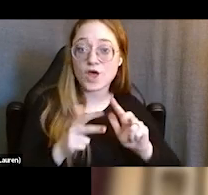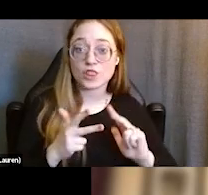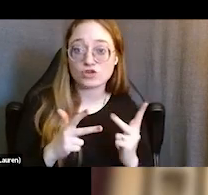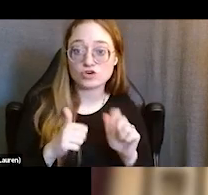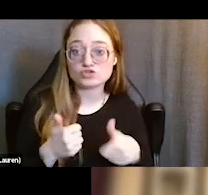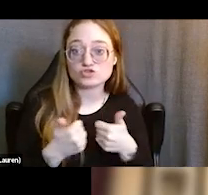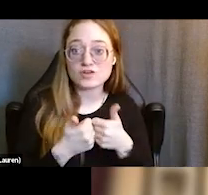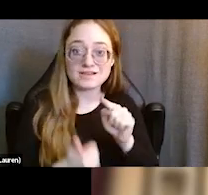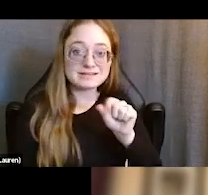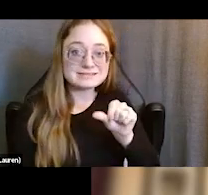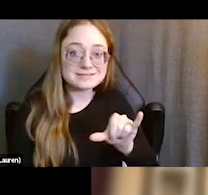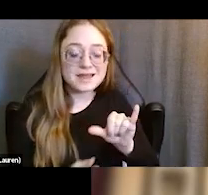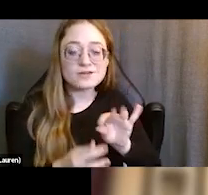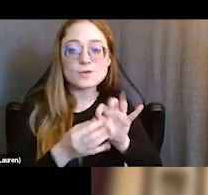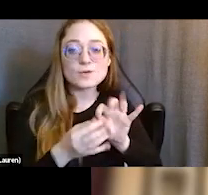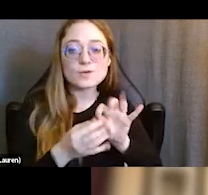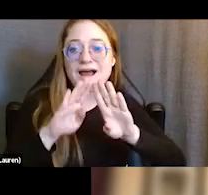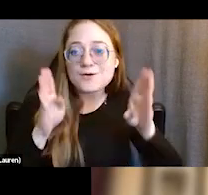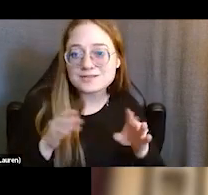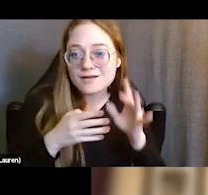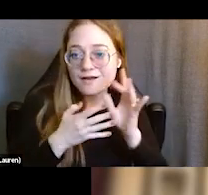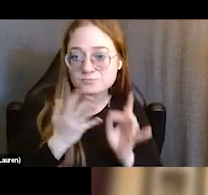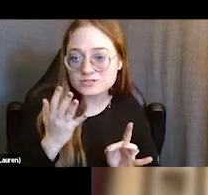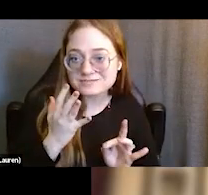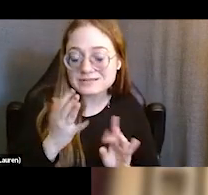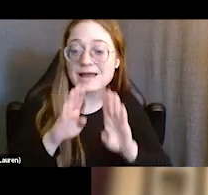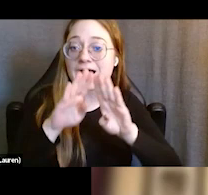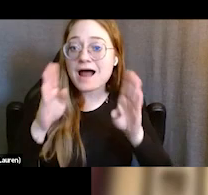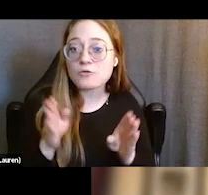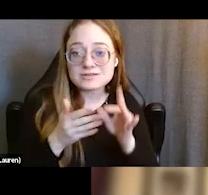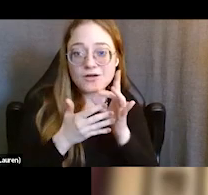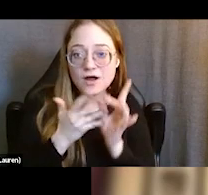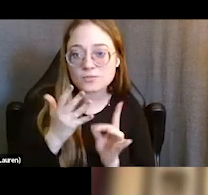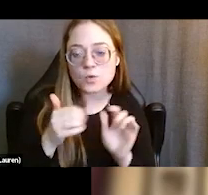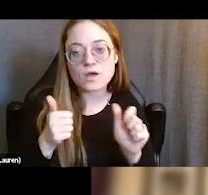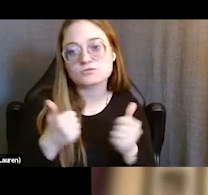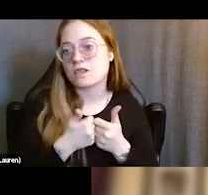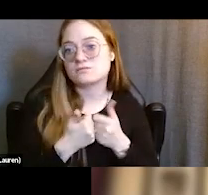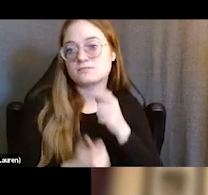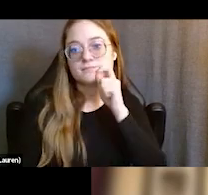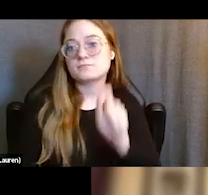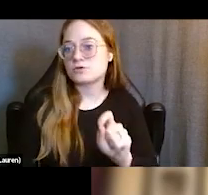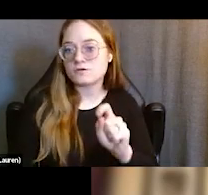has to do with housing options. Housing options are a challenge period, especially for the geography that we live in.